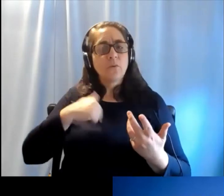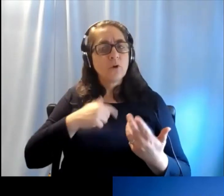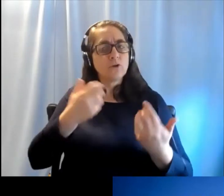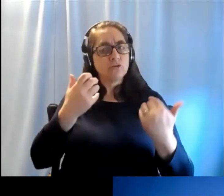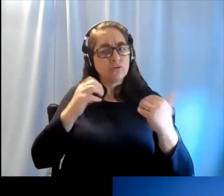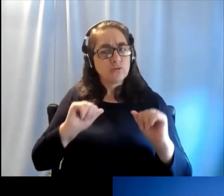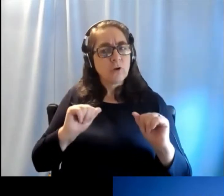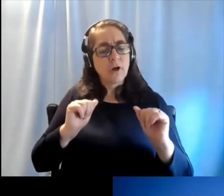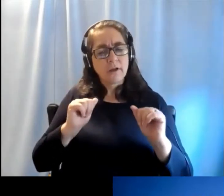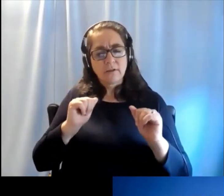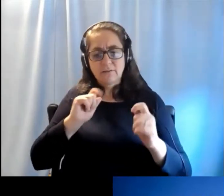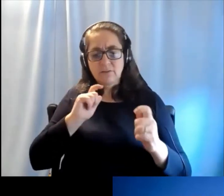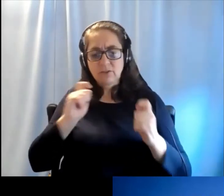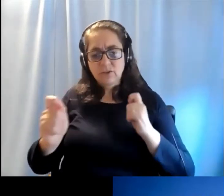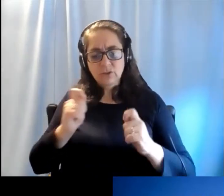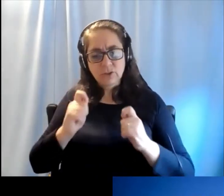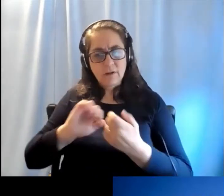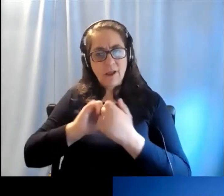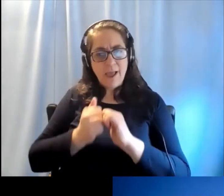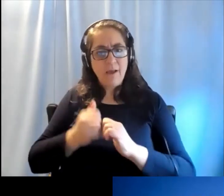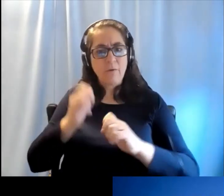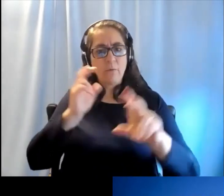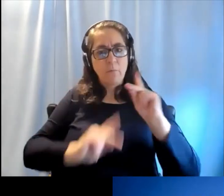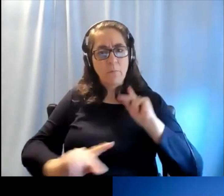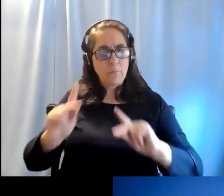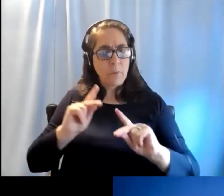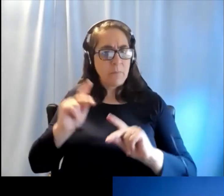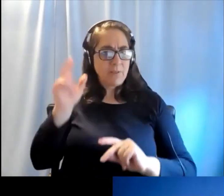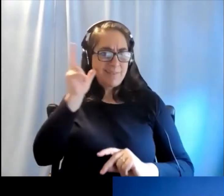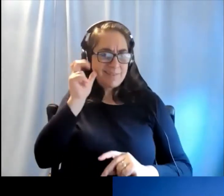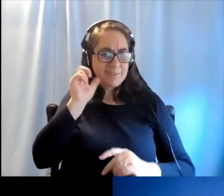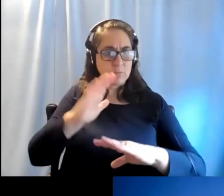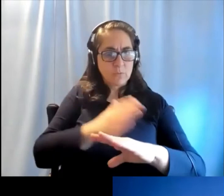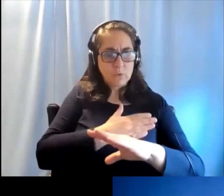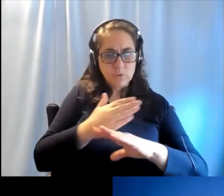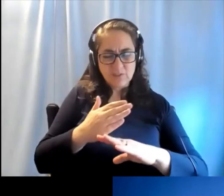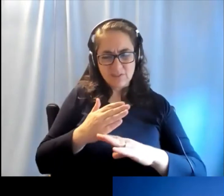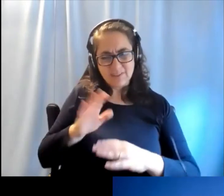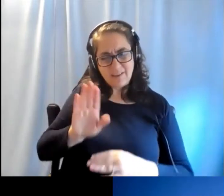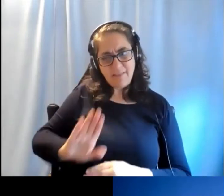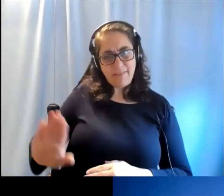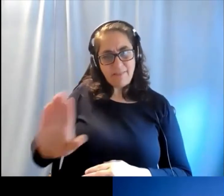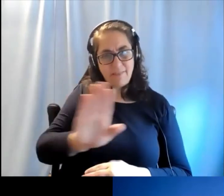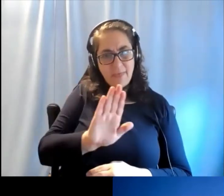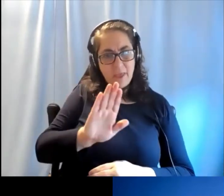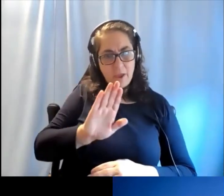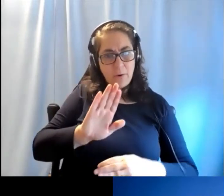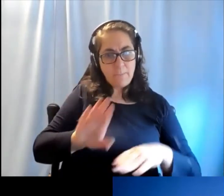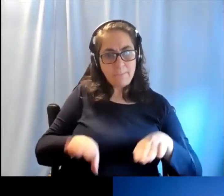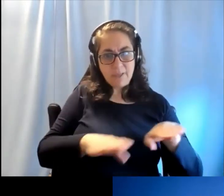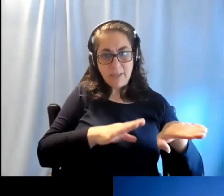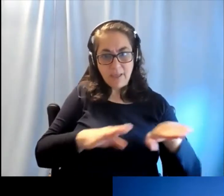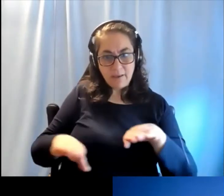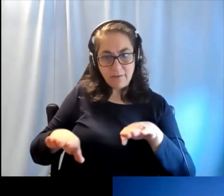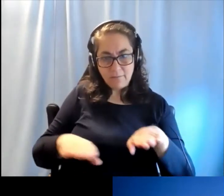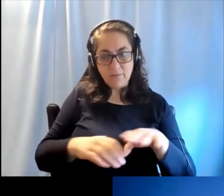We are trying to the way that people listen to their music. So we are trying to change listening behaviors in this target group.